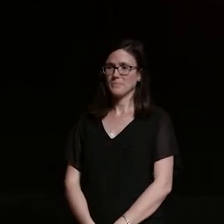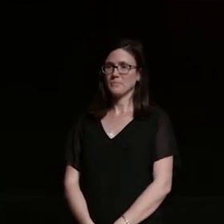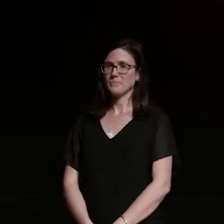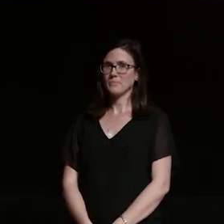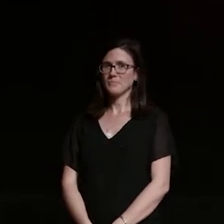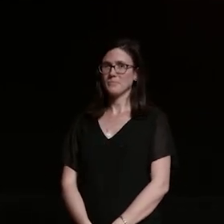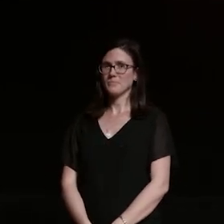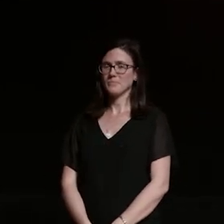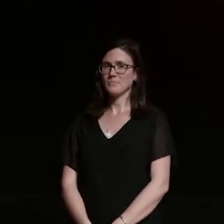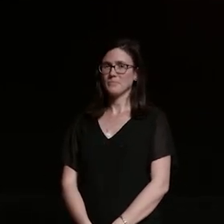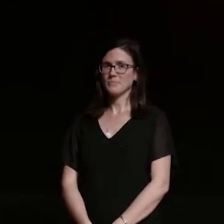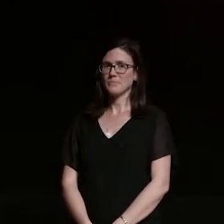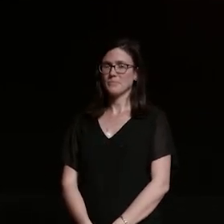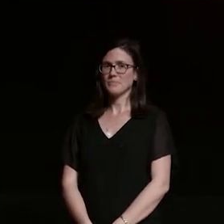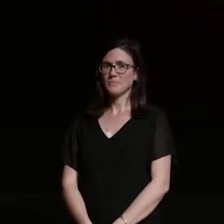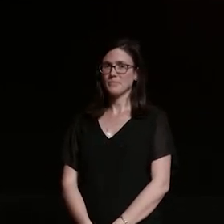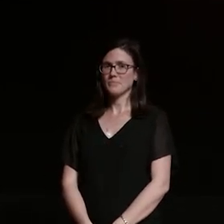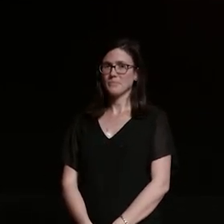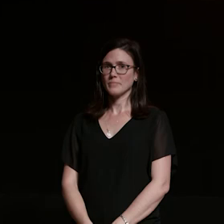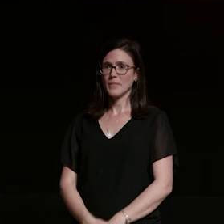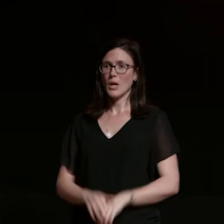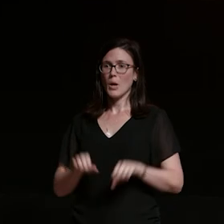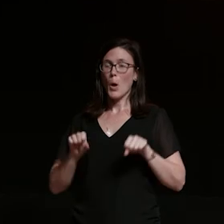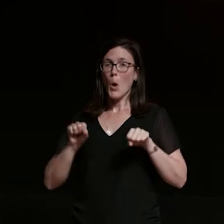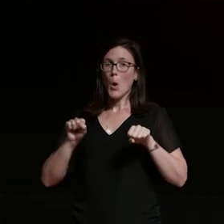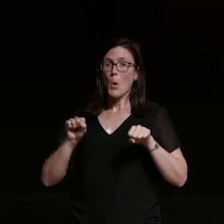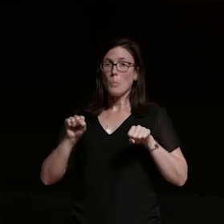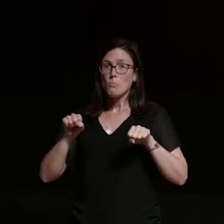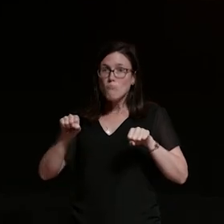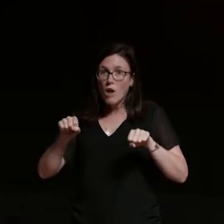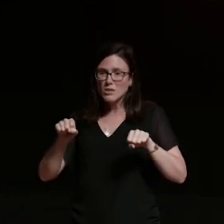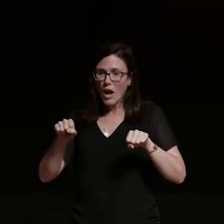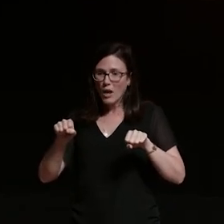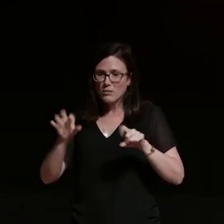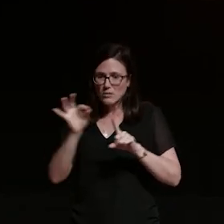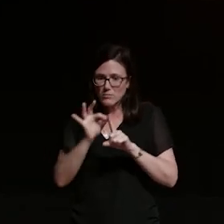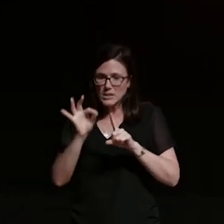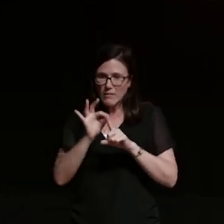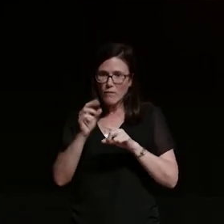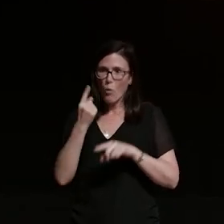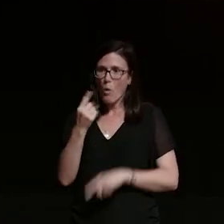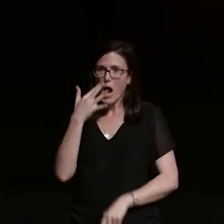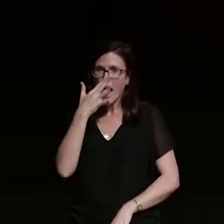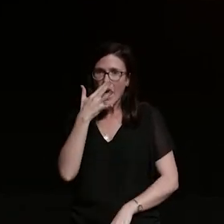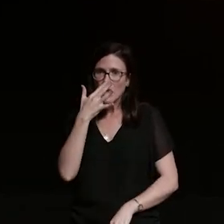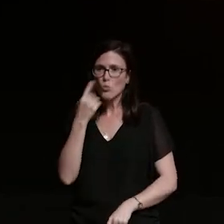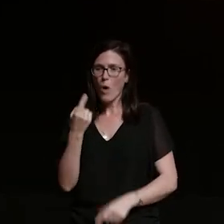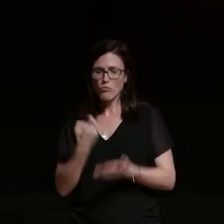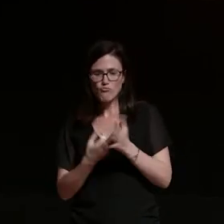it's not motorcycles that engender age or specify your race it's people that do so whether you're